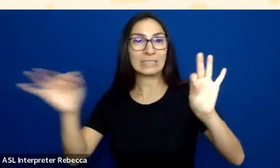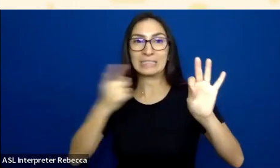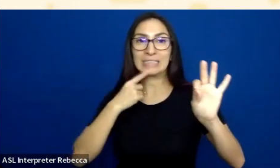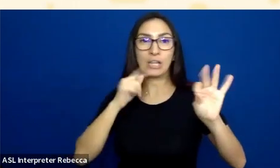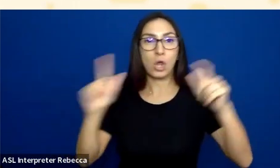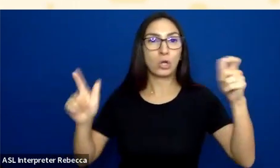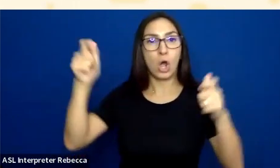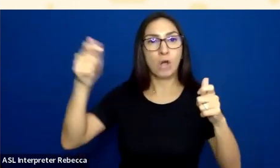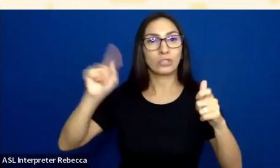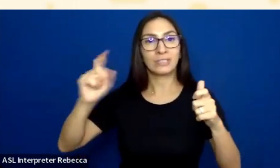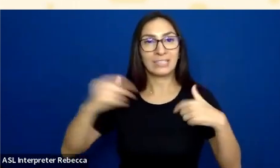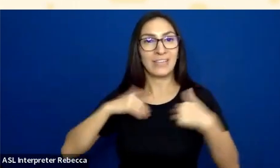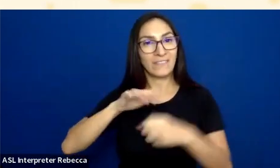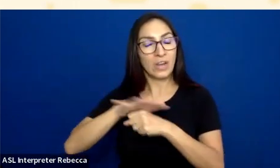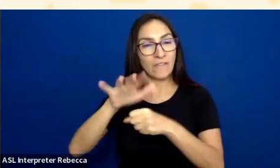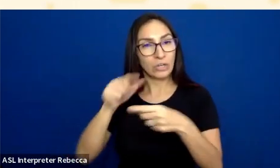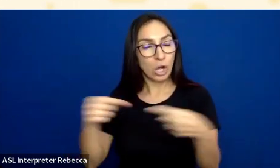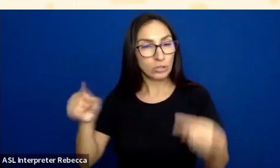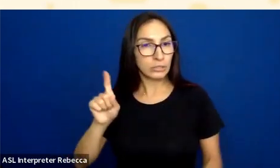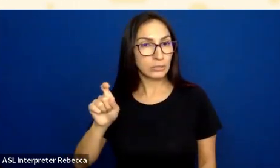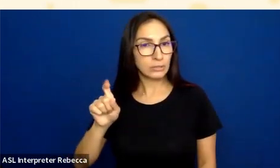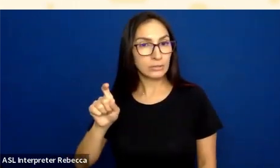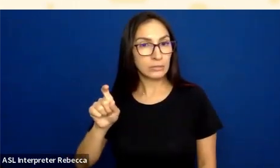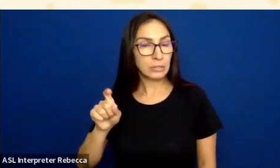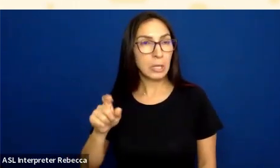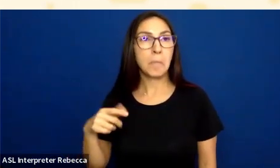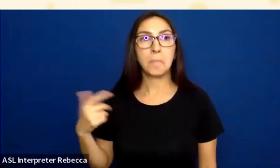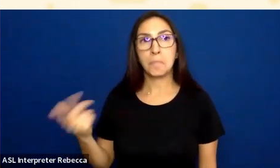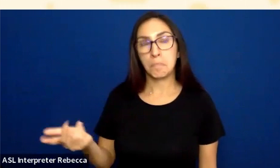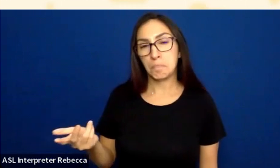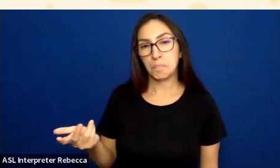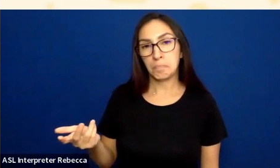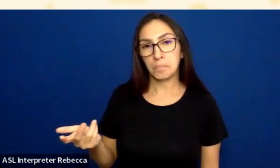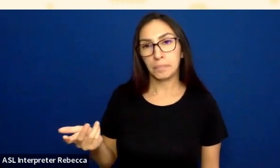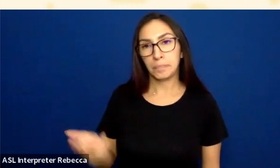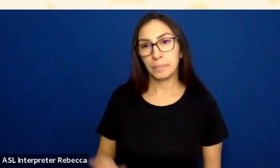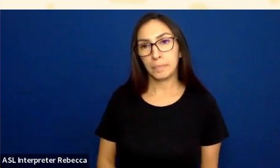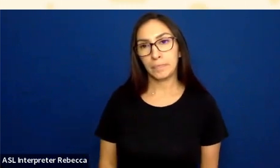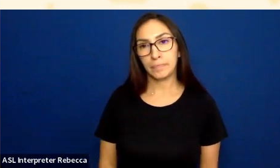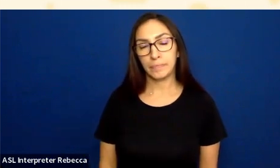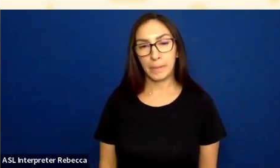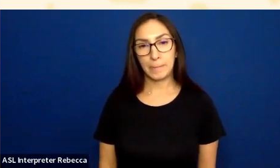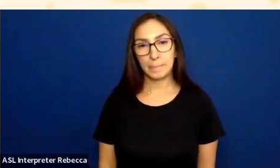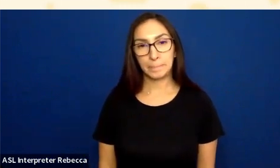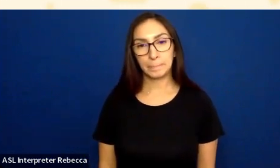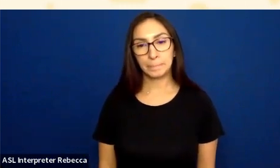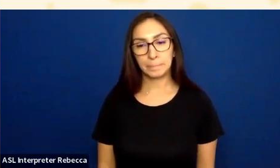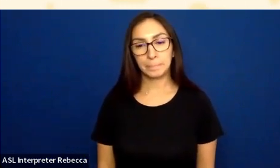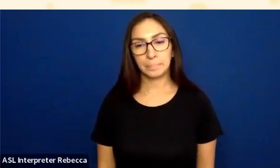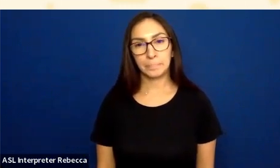It actually has the same level of contrast, but it does not show up.